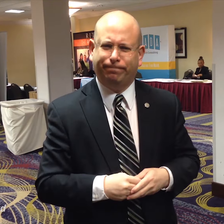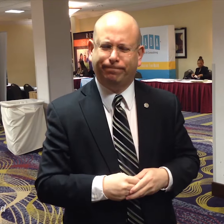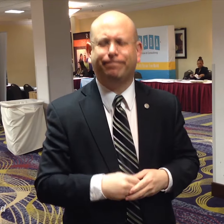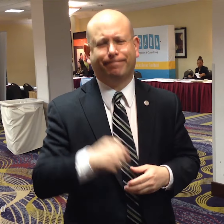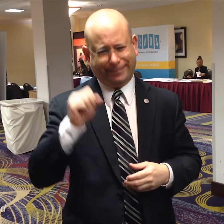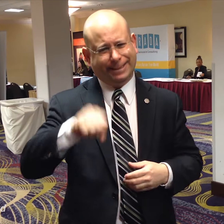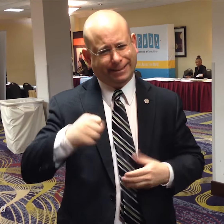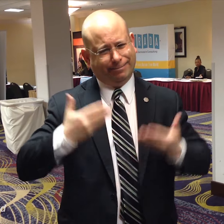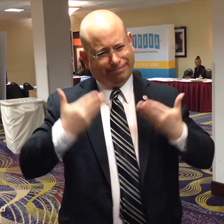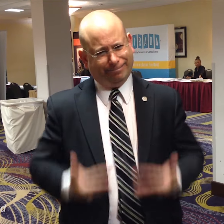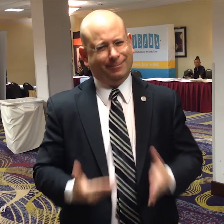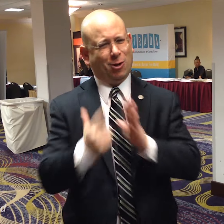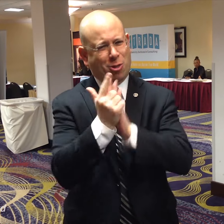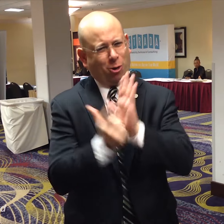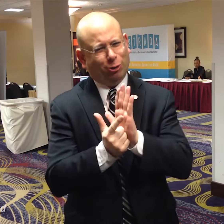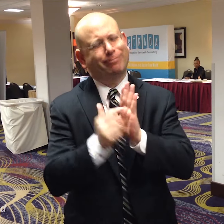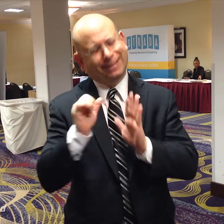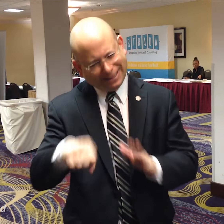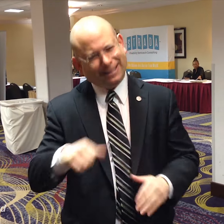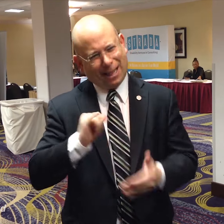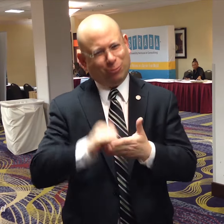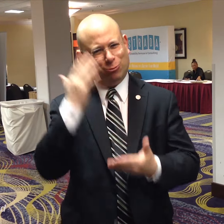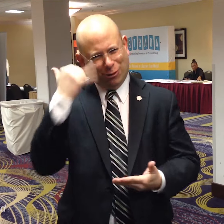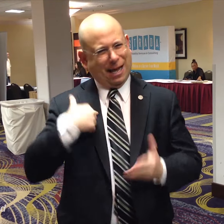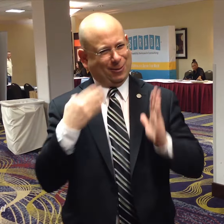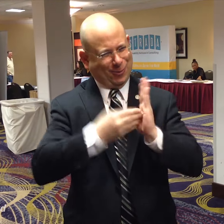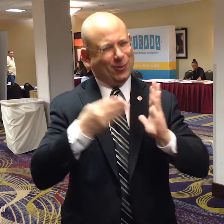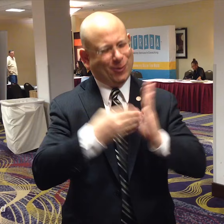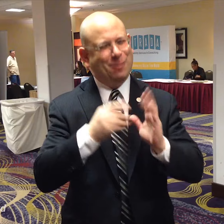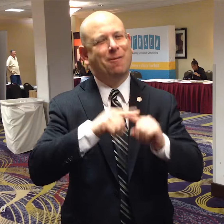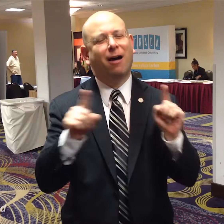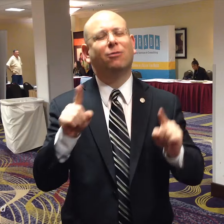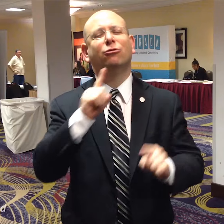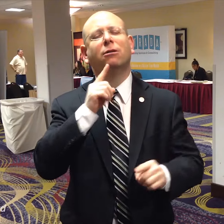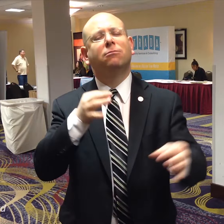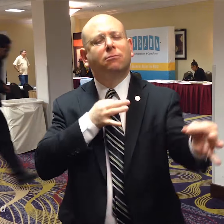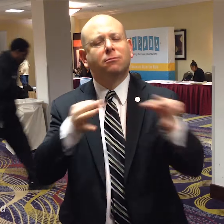Granted, I'm a lawyer myself but allow me to explain why the NAD is pursuing these lawsuits